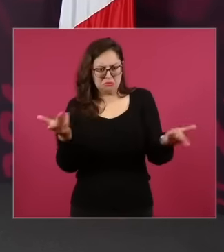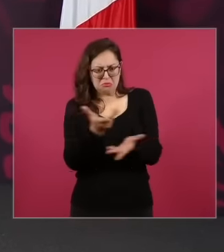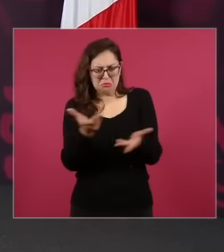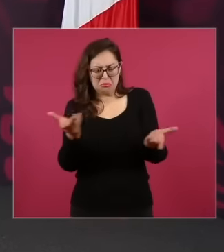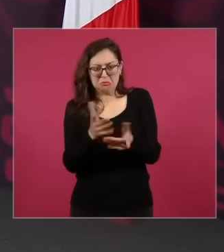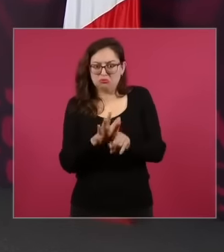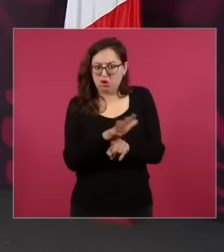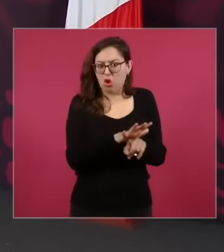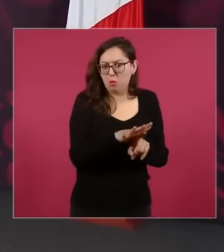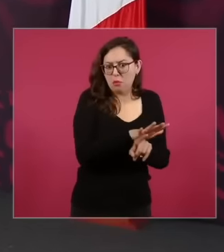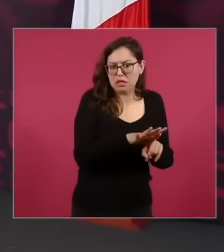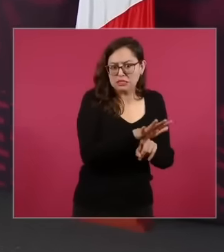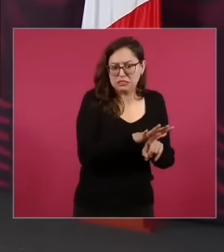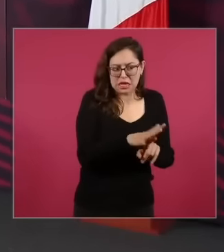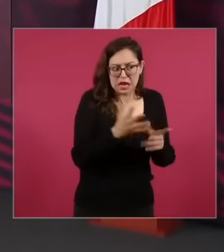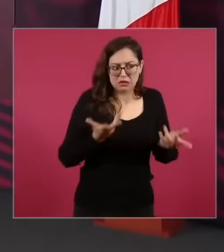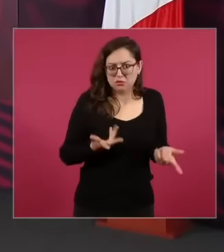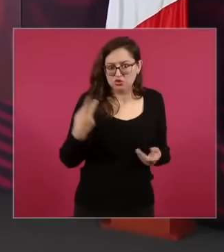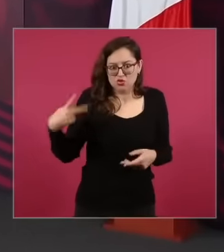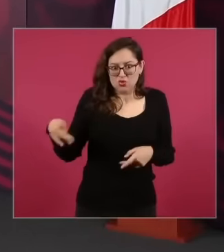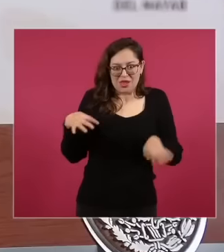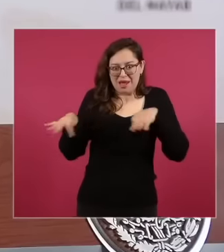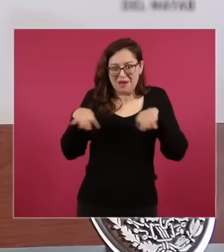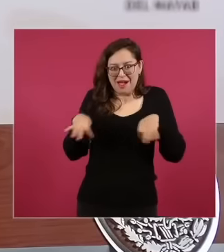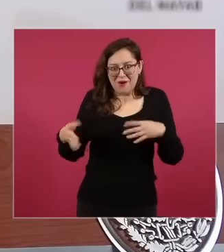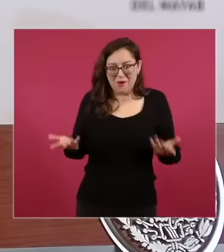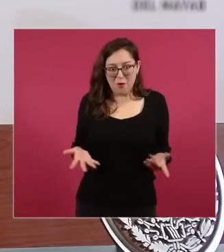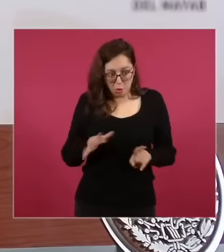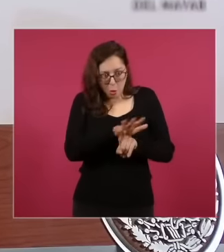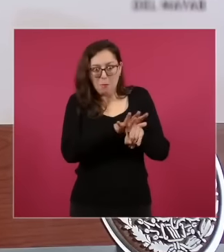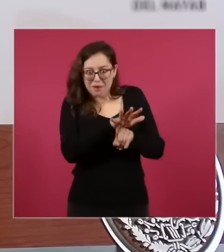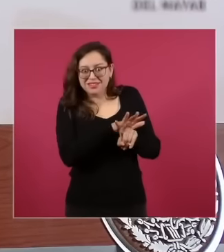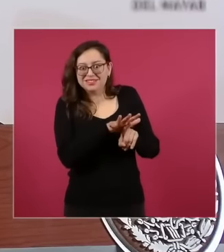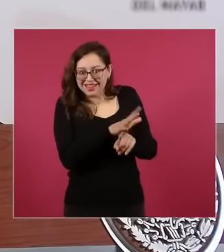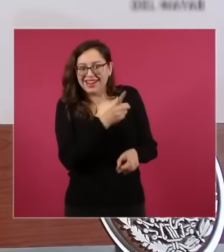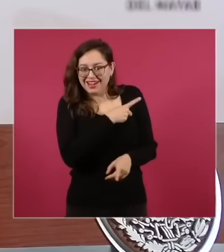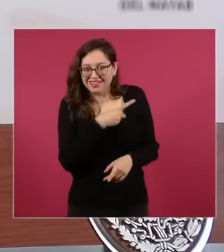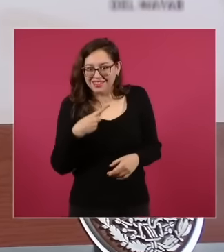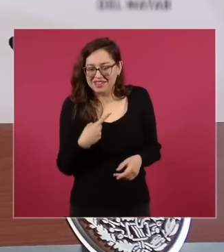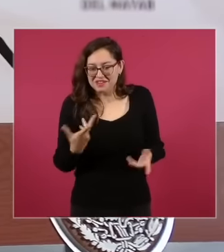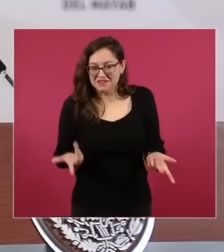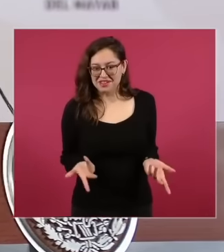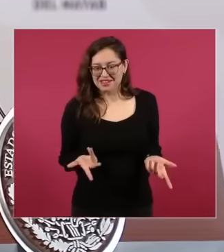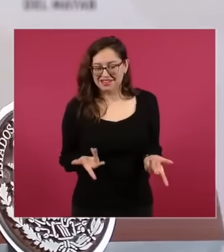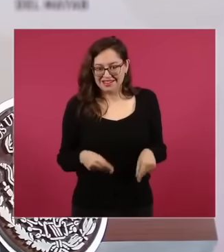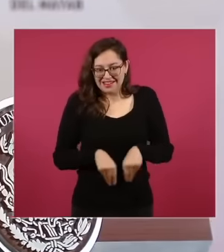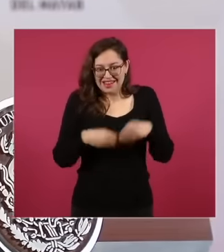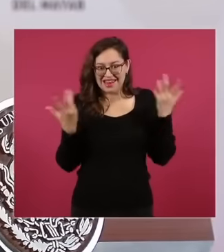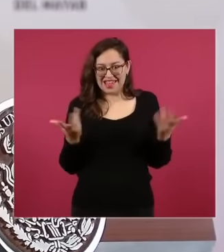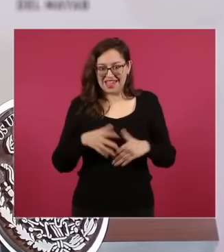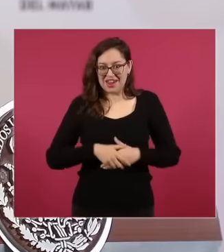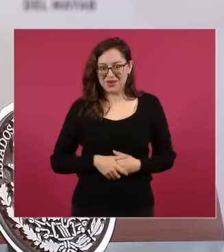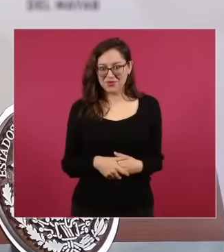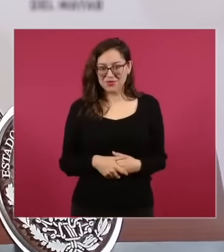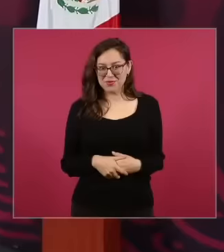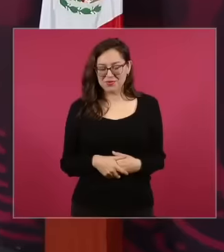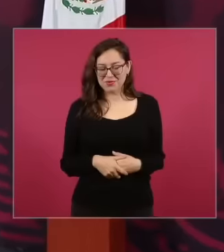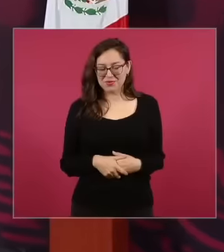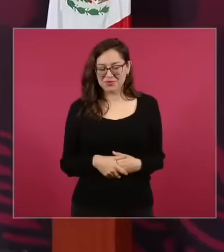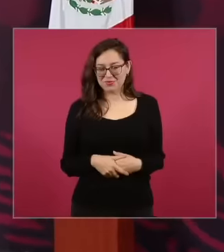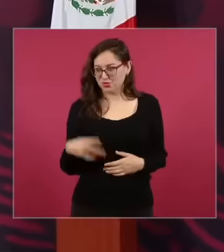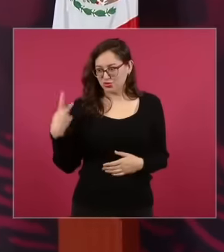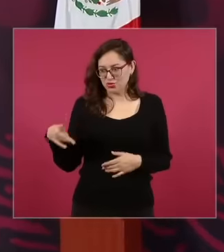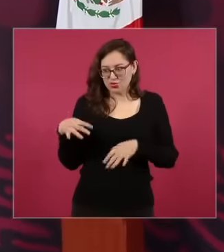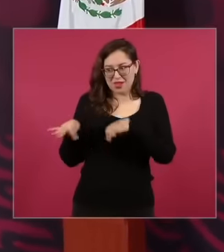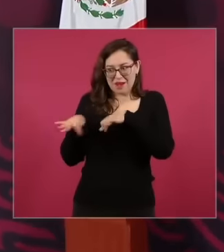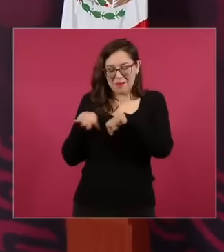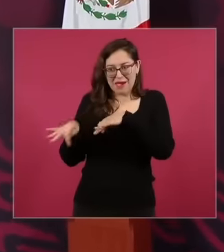it's his his work on how a leader of a parliamentary group is not going to speak